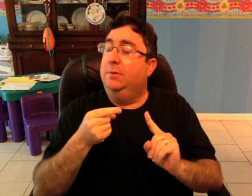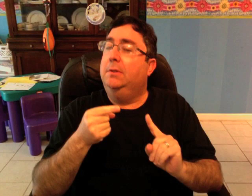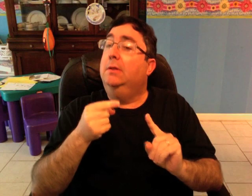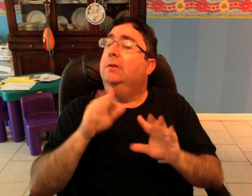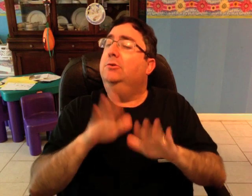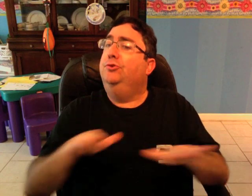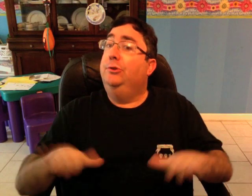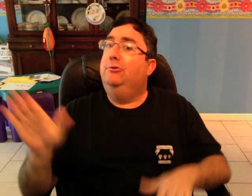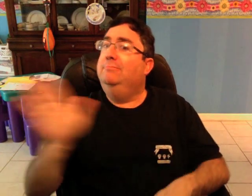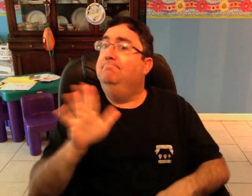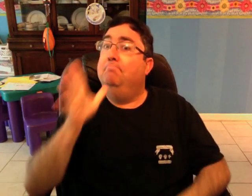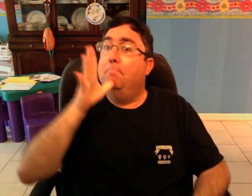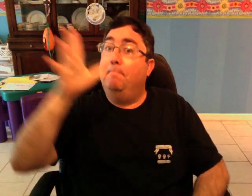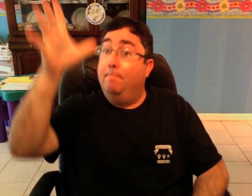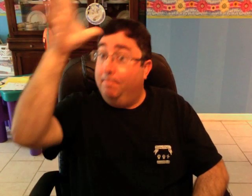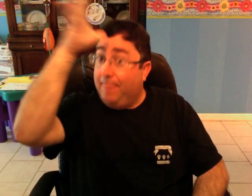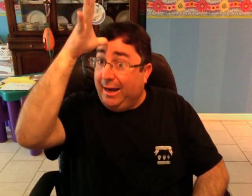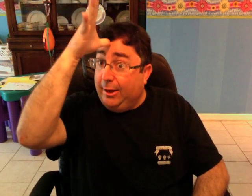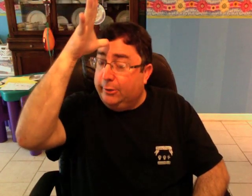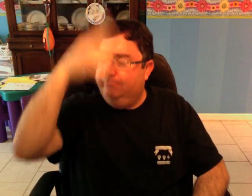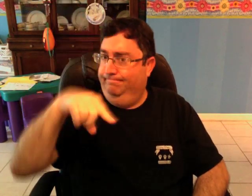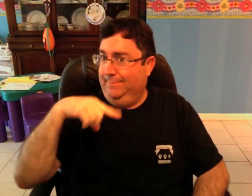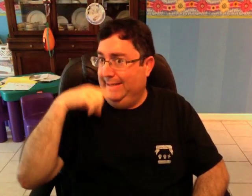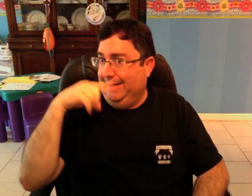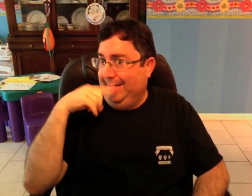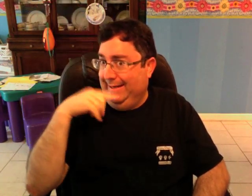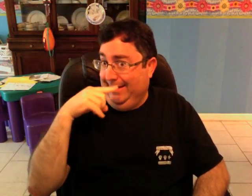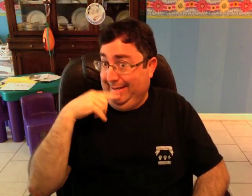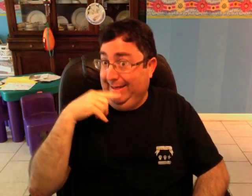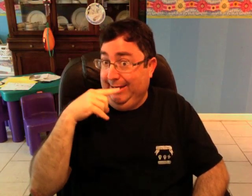More specifically, toward the childen's PARENTS, who are primarily Hearing.